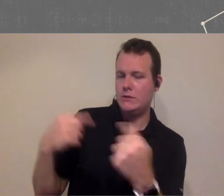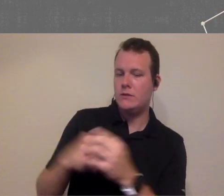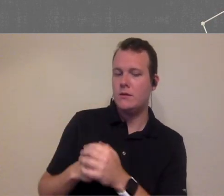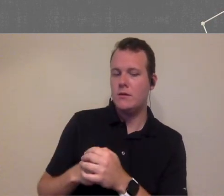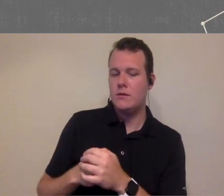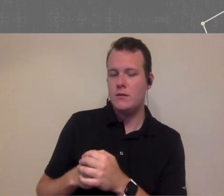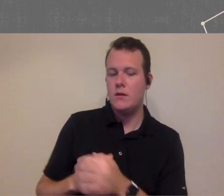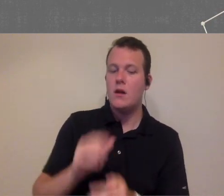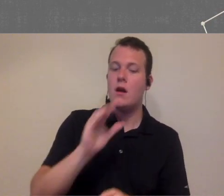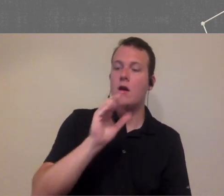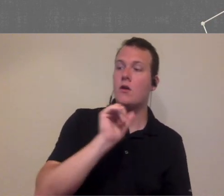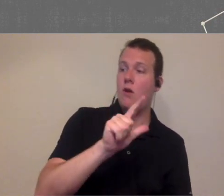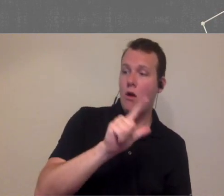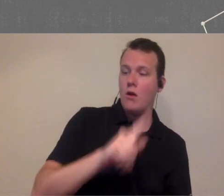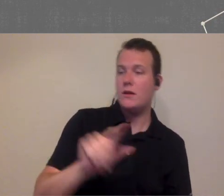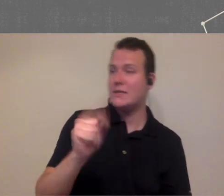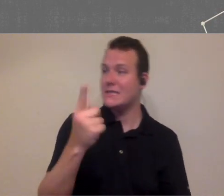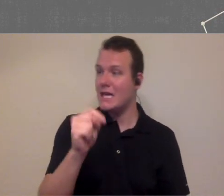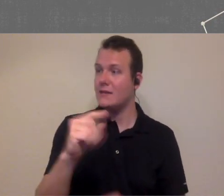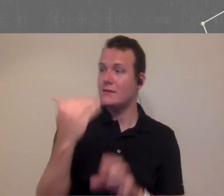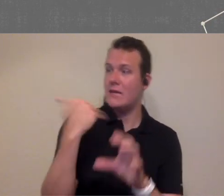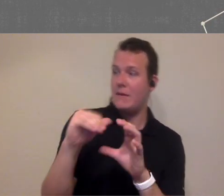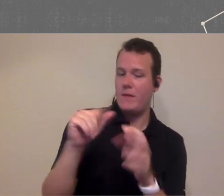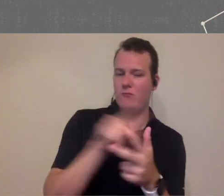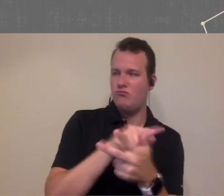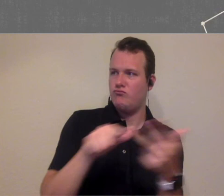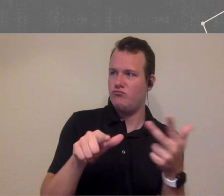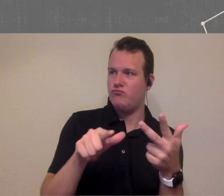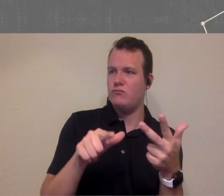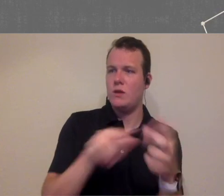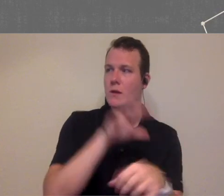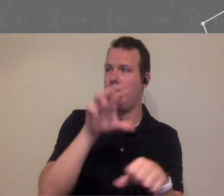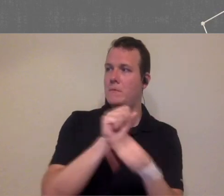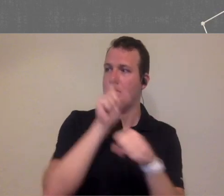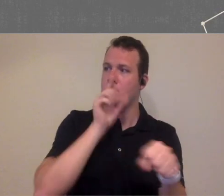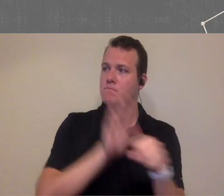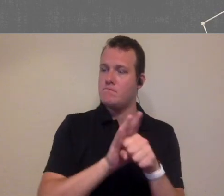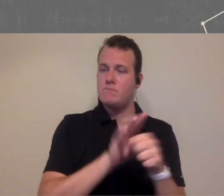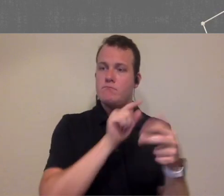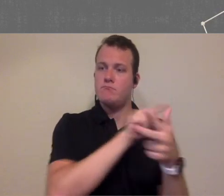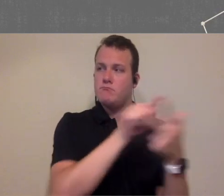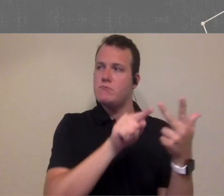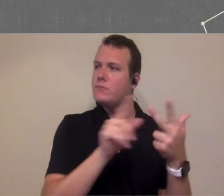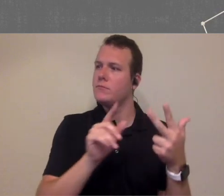how well calling versus texting versus emailing for appointment confirmations